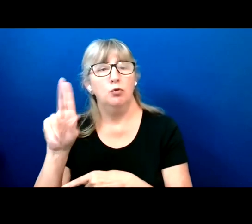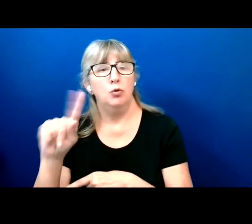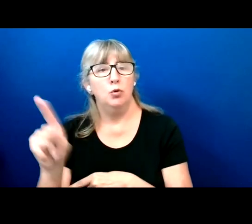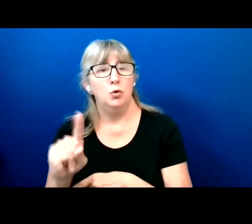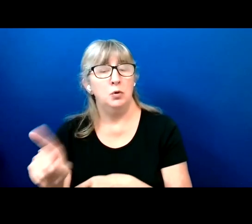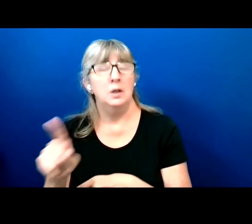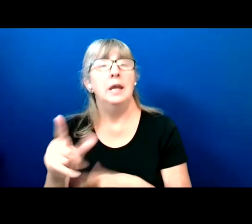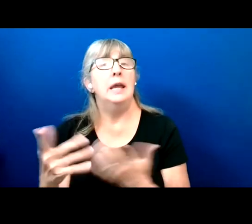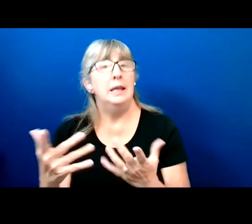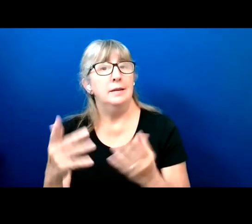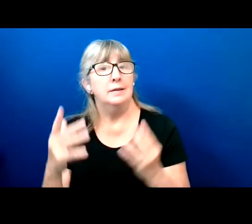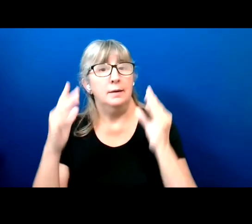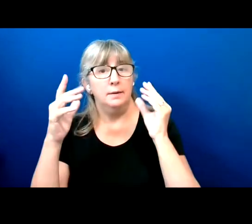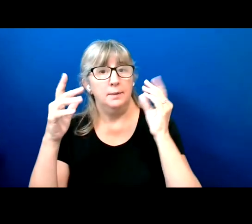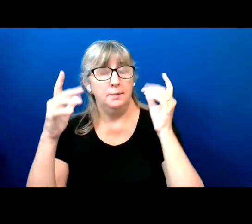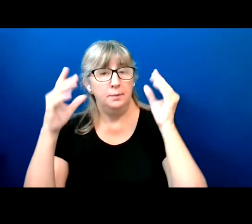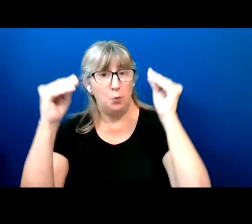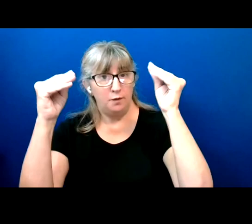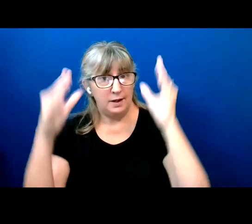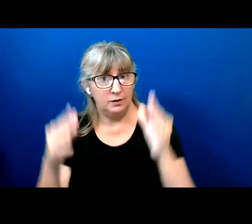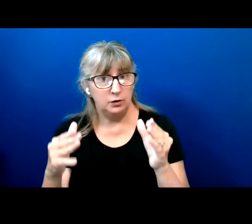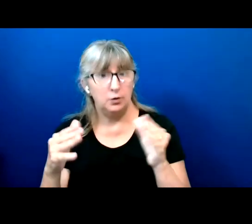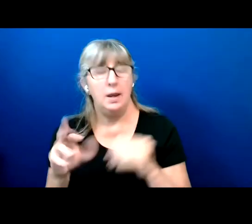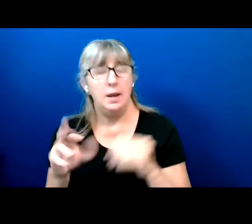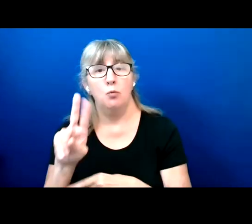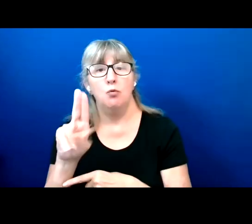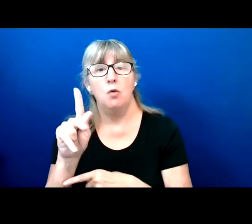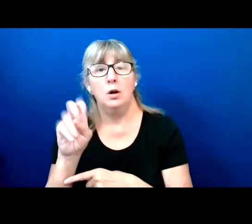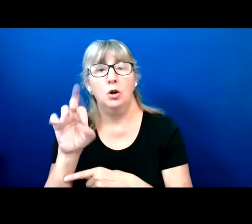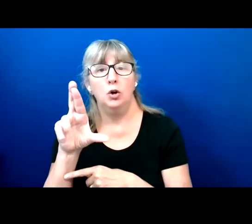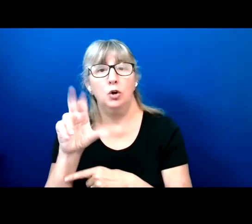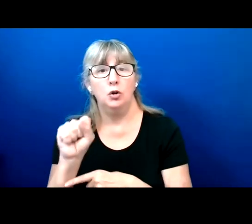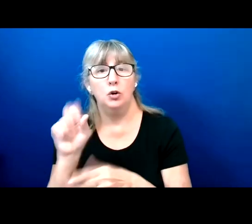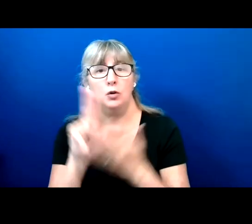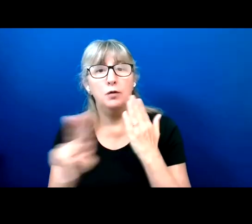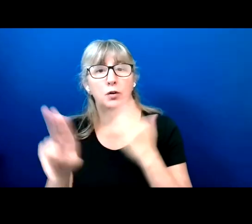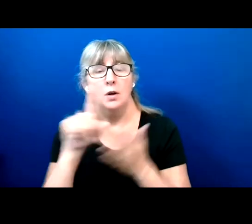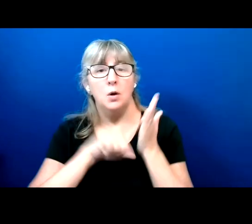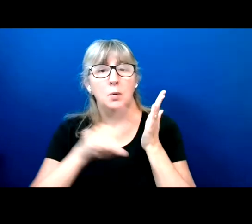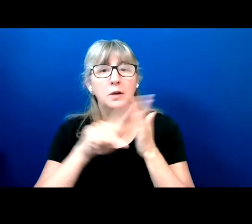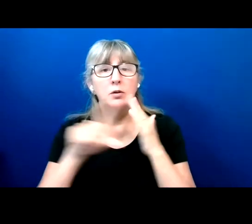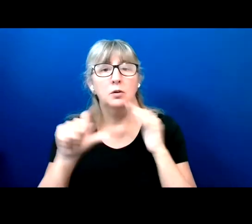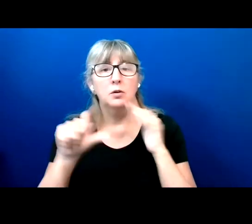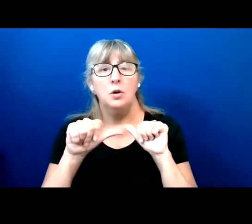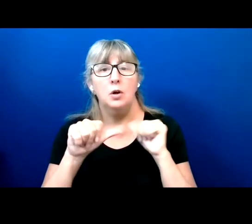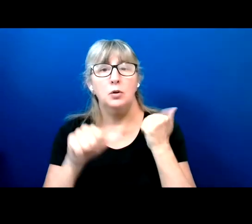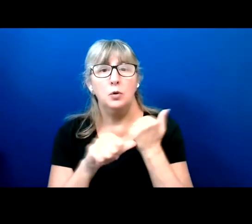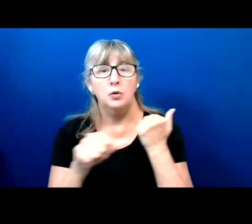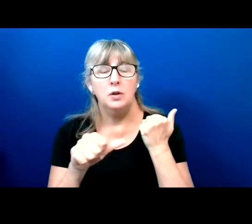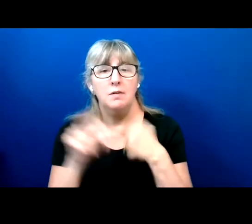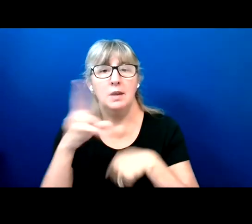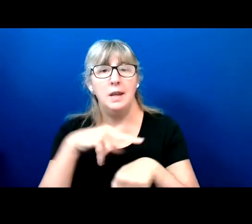at Rutgers University, a research associate at the National Bureau of Economic research